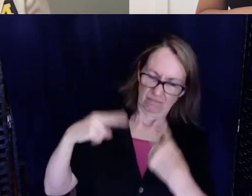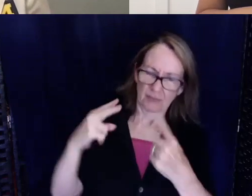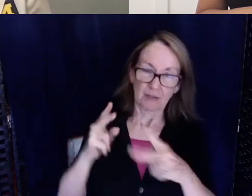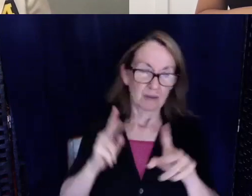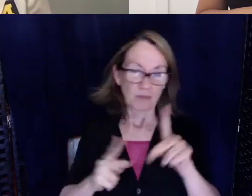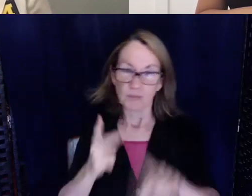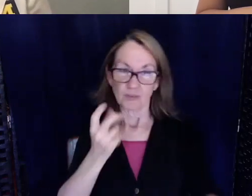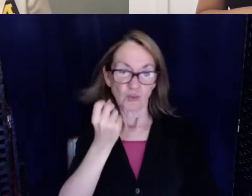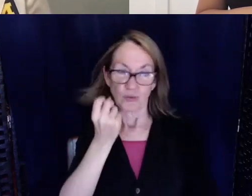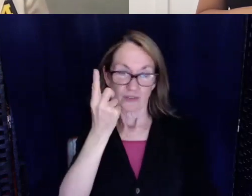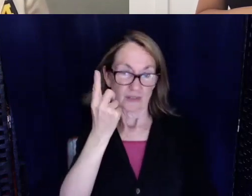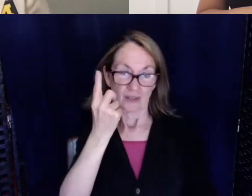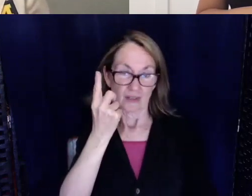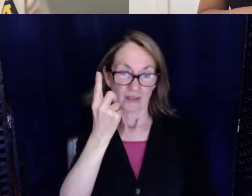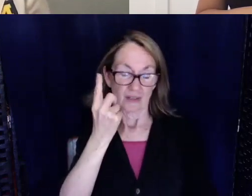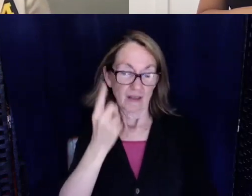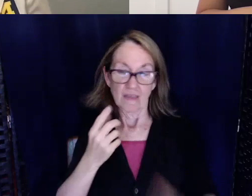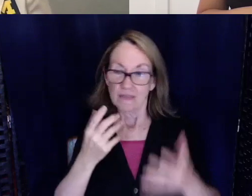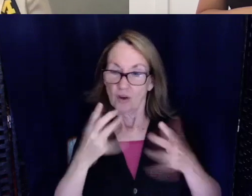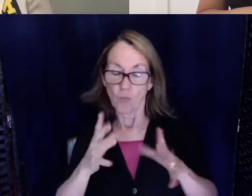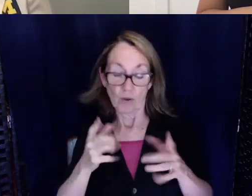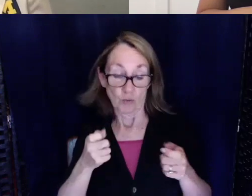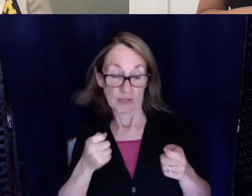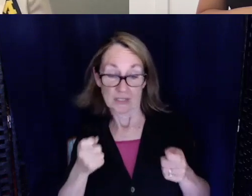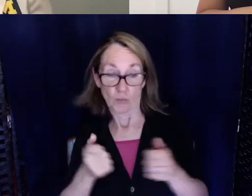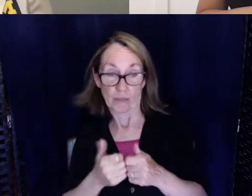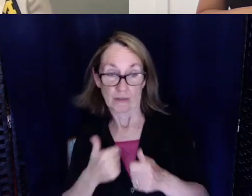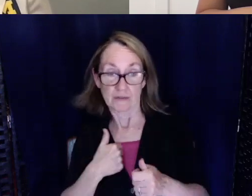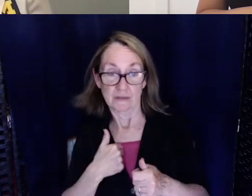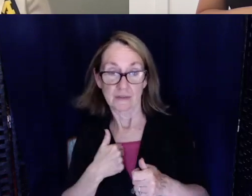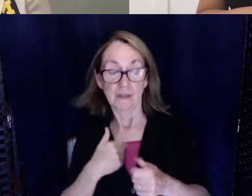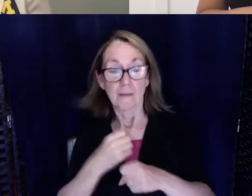they don't want to deal with us. So just make sure that you're watching